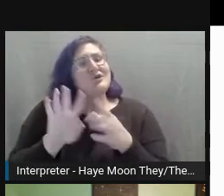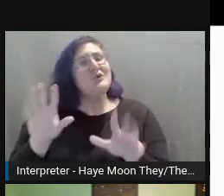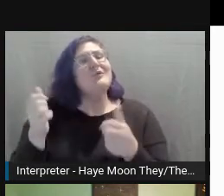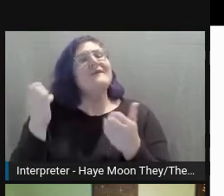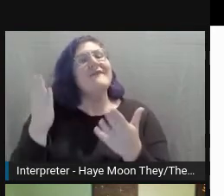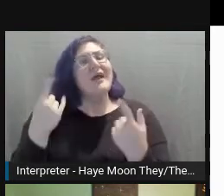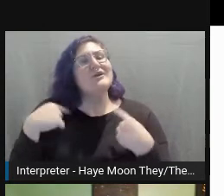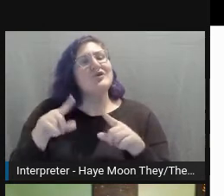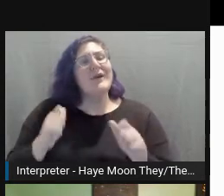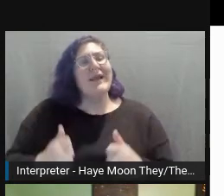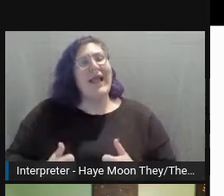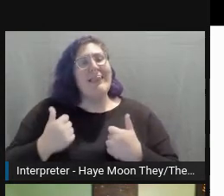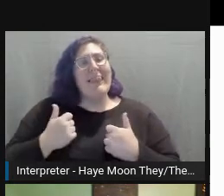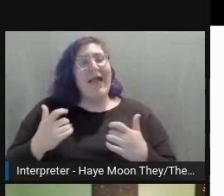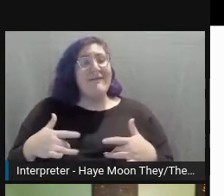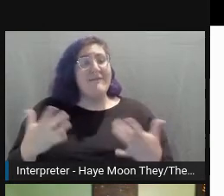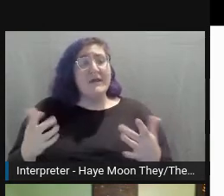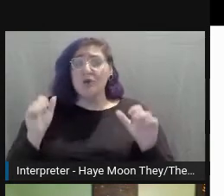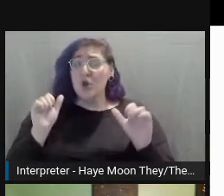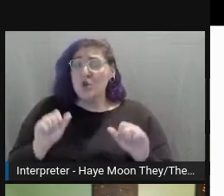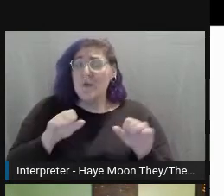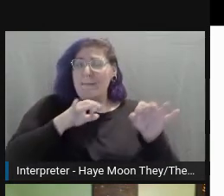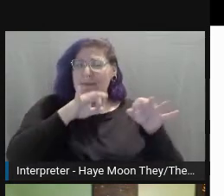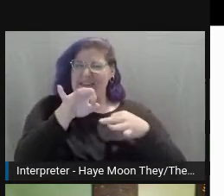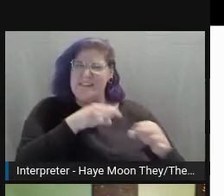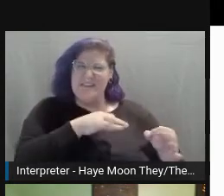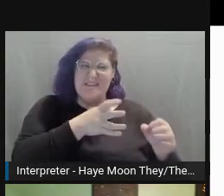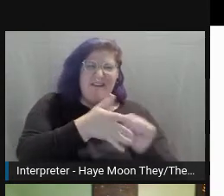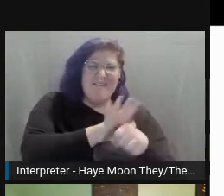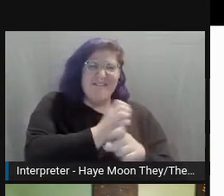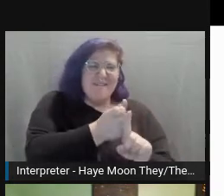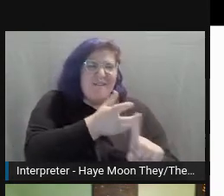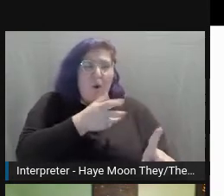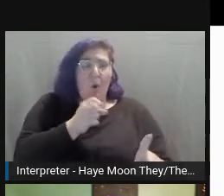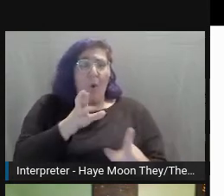You can be as detailed or as vague as you want. I could just say, "Hi, I'm Bela.